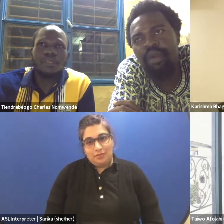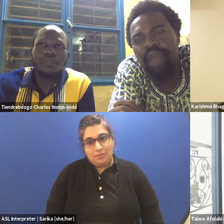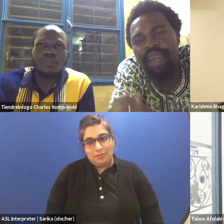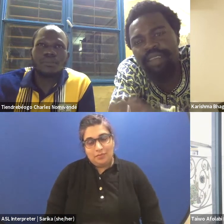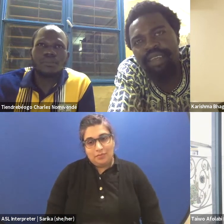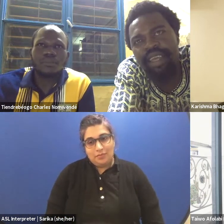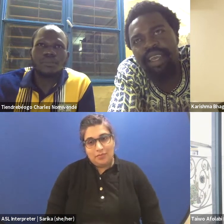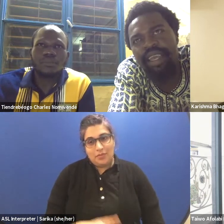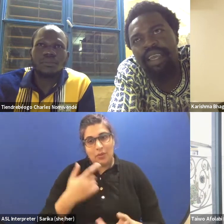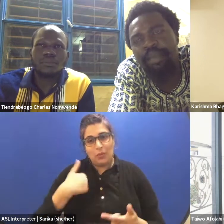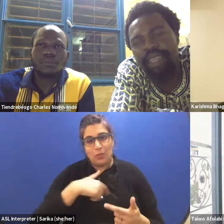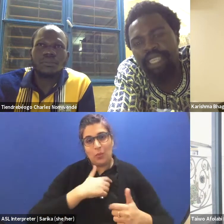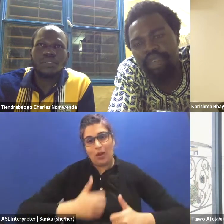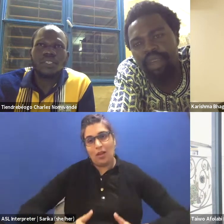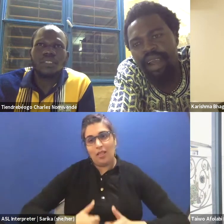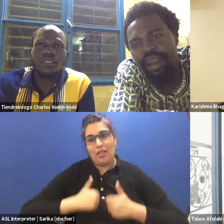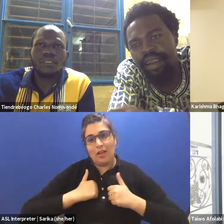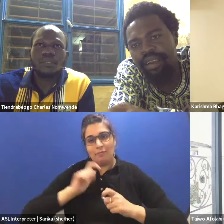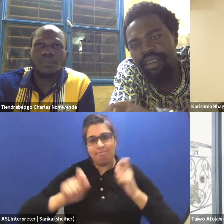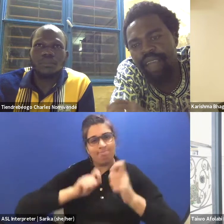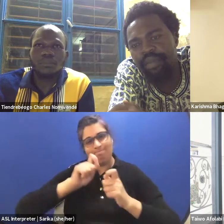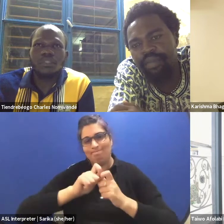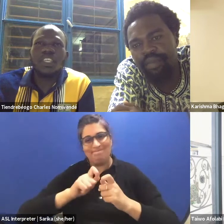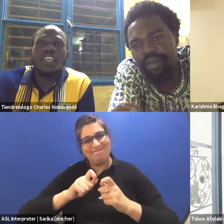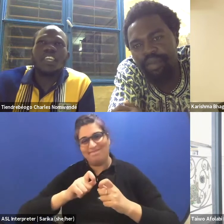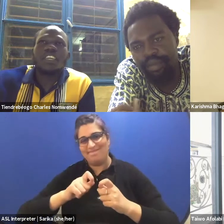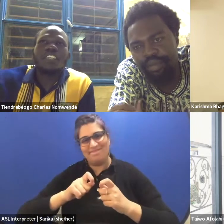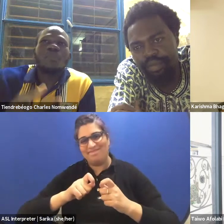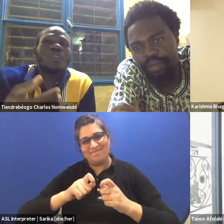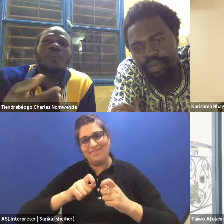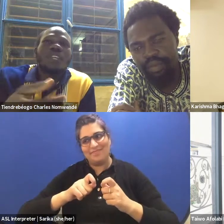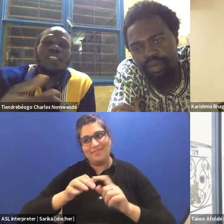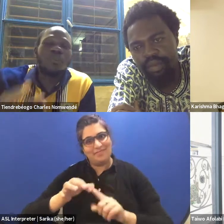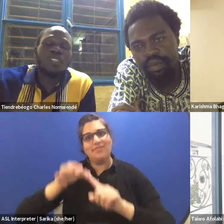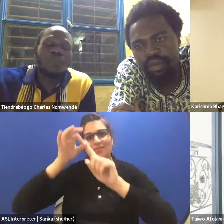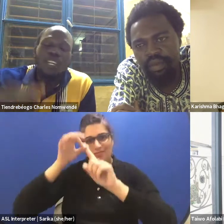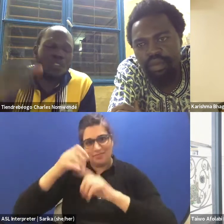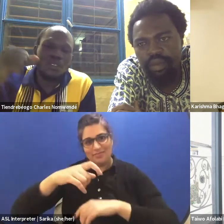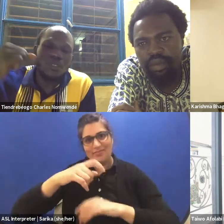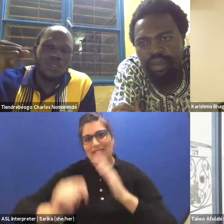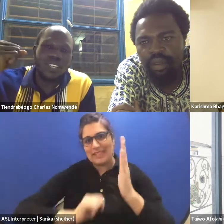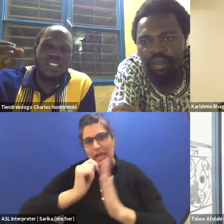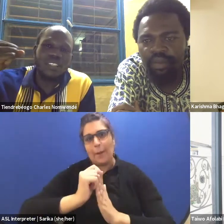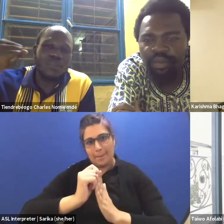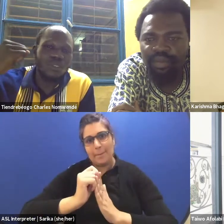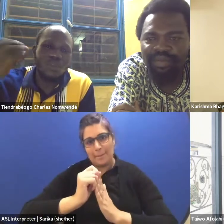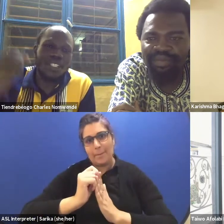We are living in a particular time. (Charles speaking French)